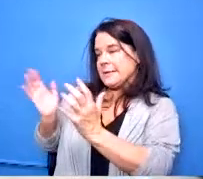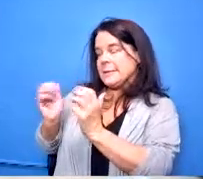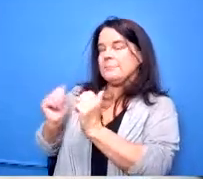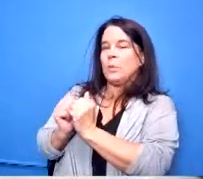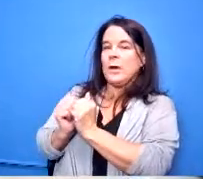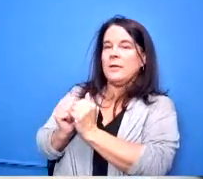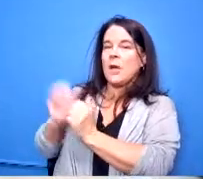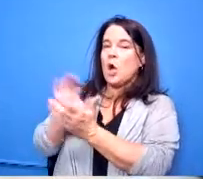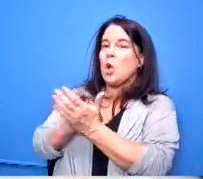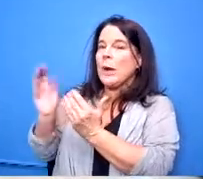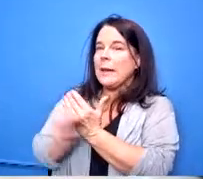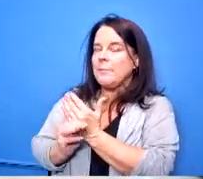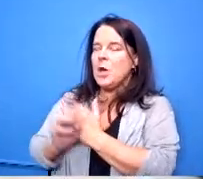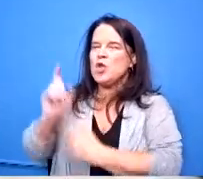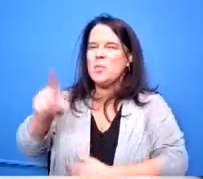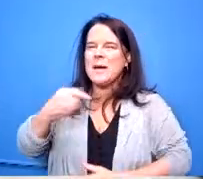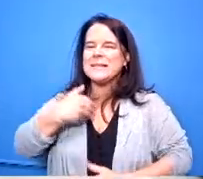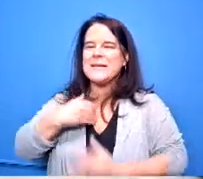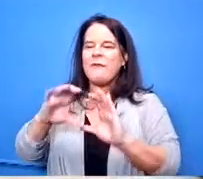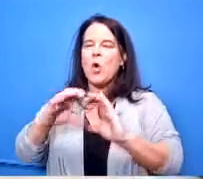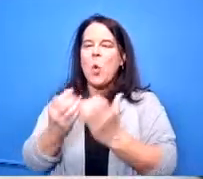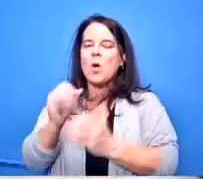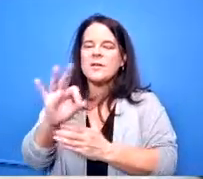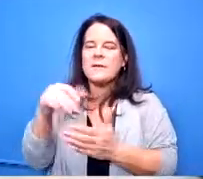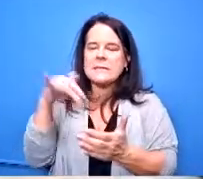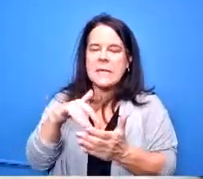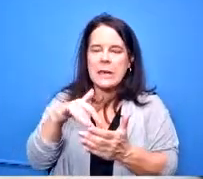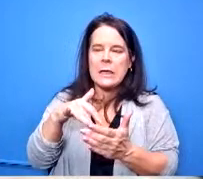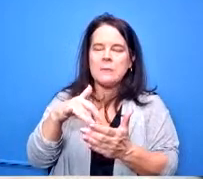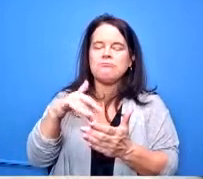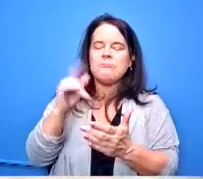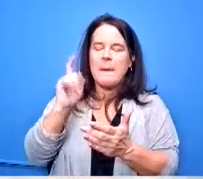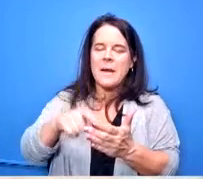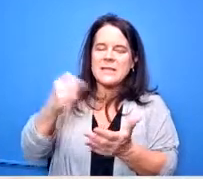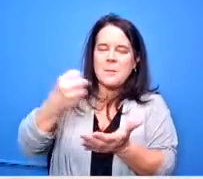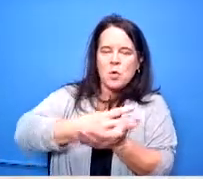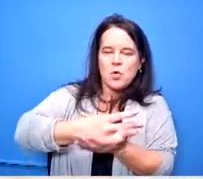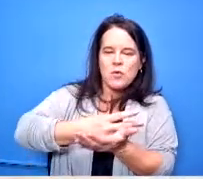have a course of study for a course you have to have it approved so it can't be by the you know